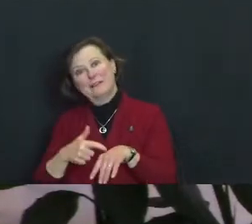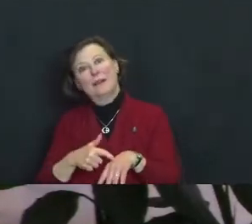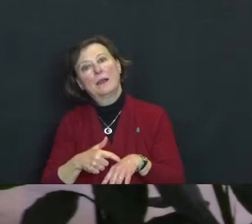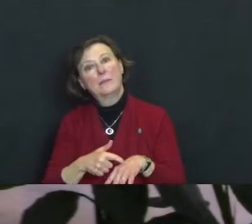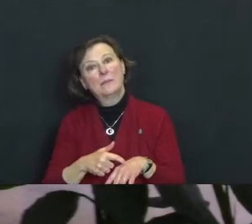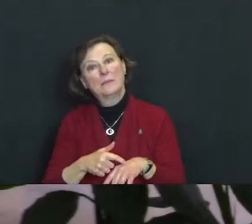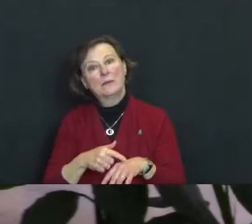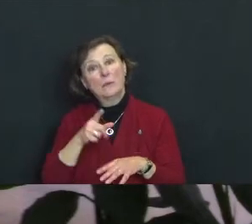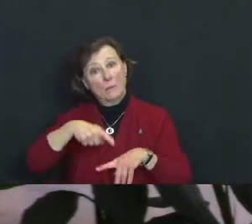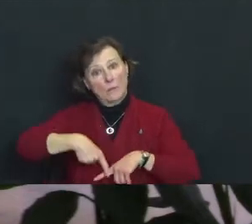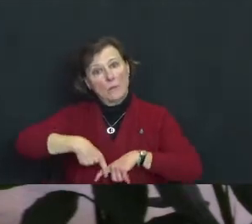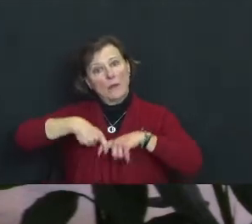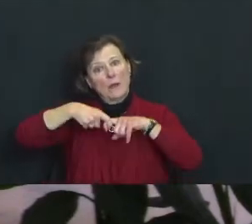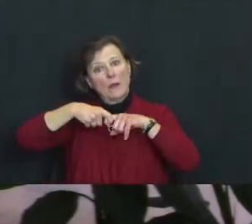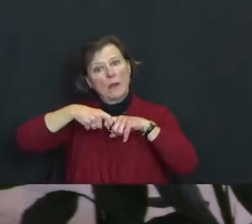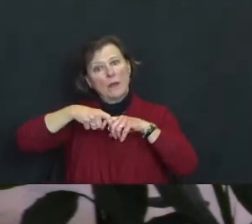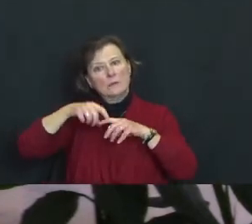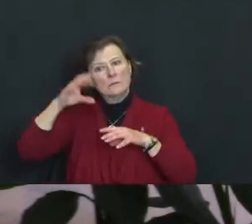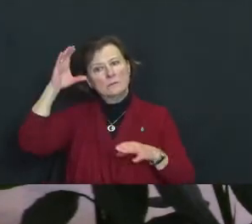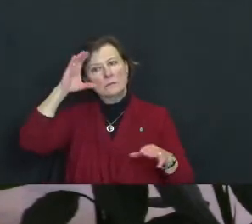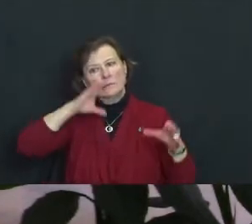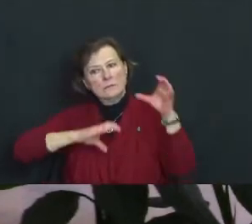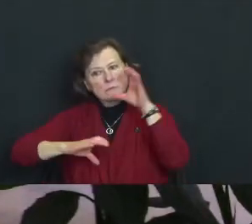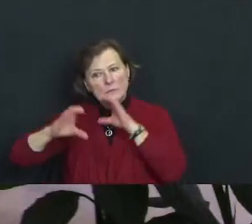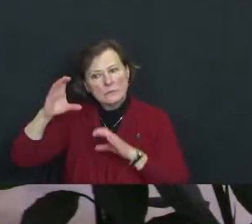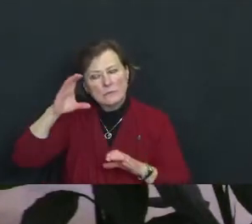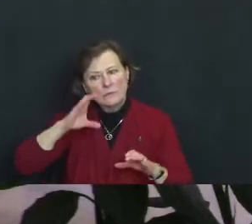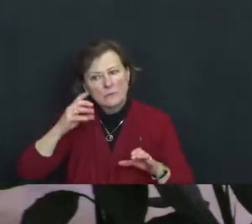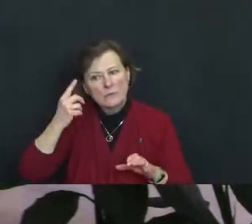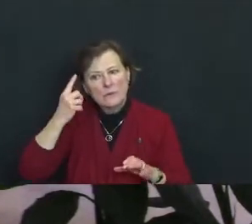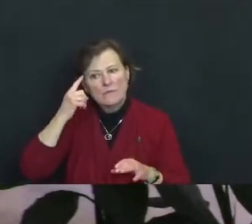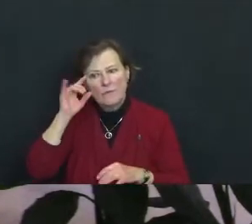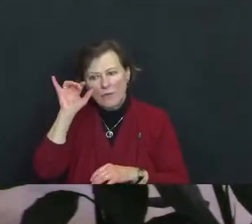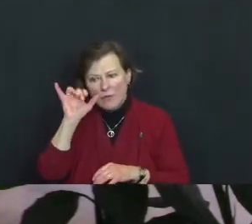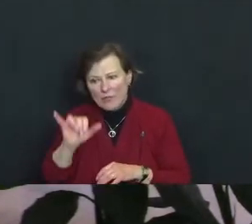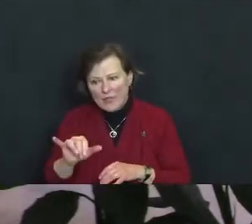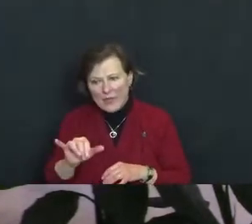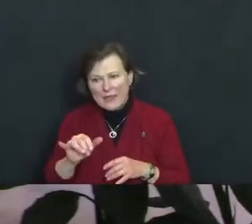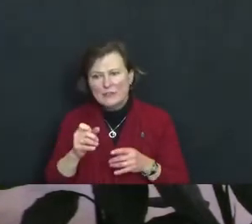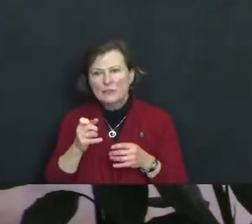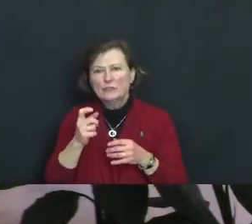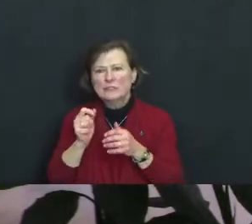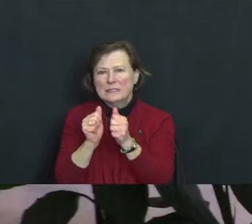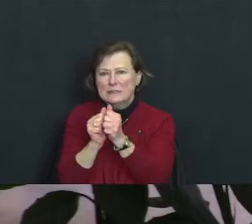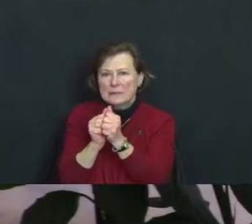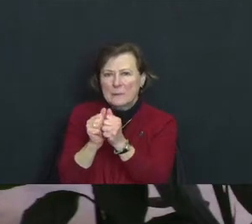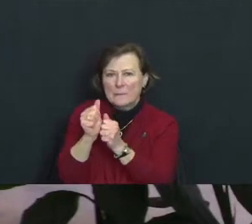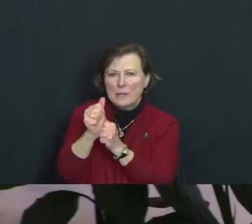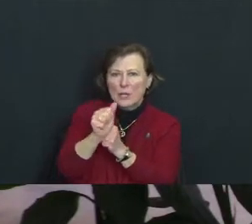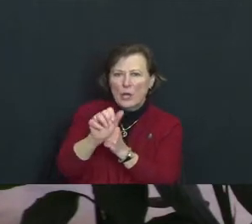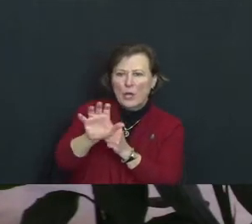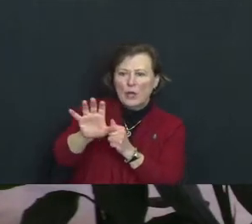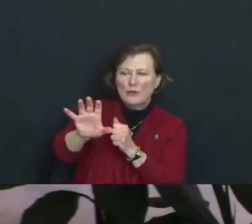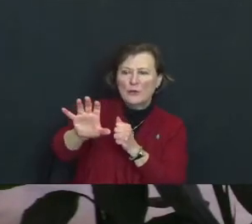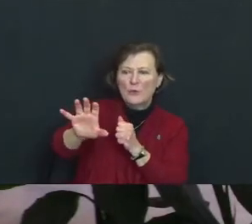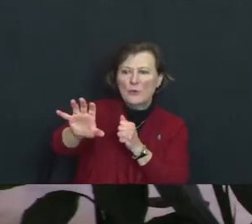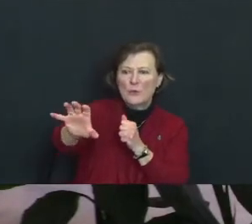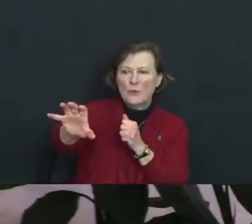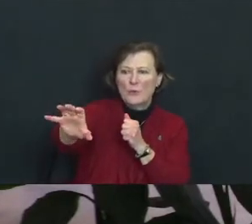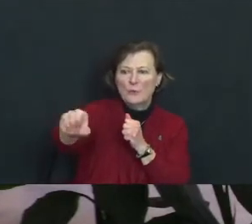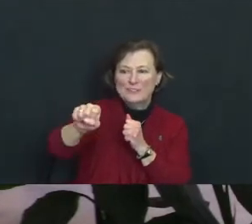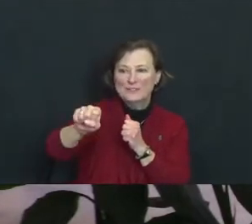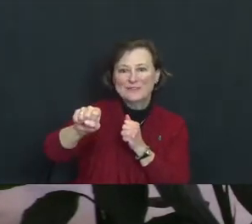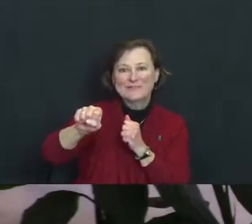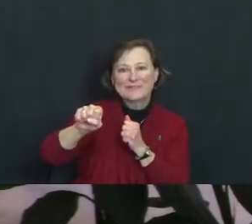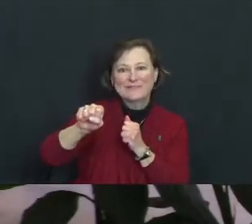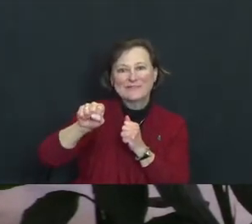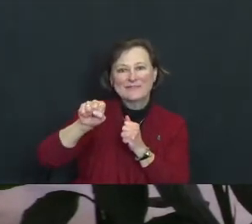You pause in pursuit of that which lies just beyond your reach and you accept what is in